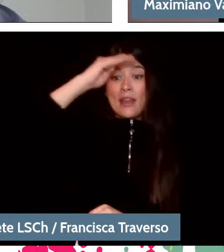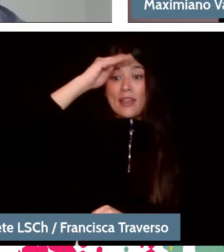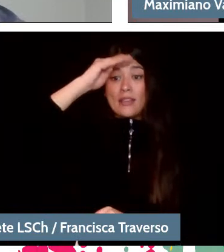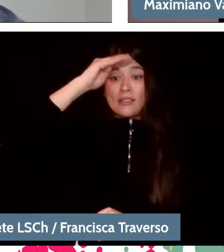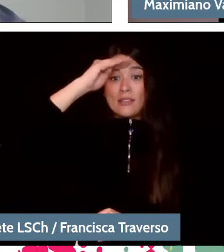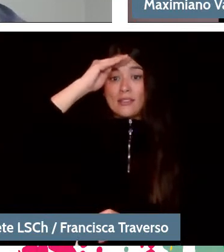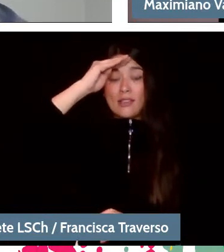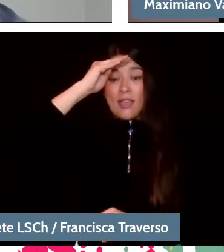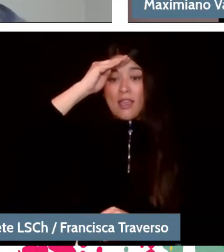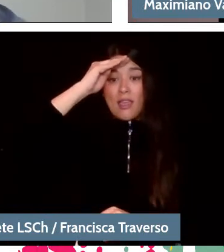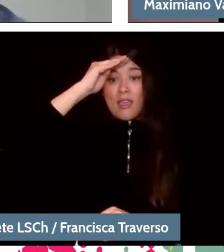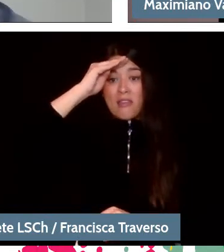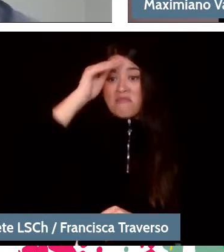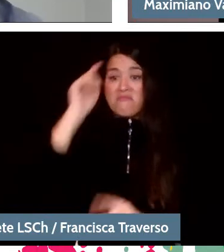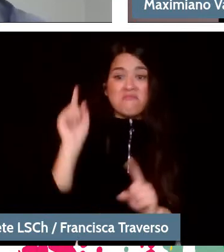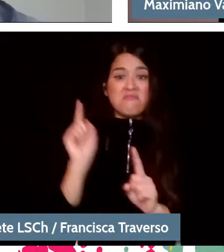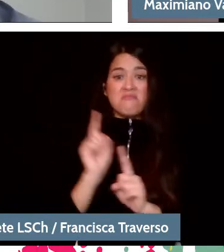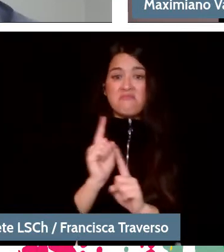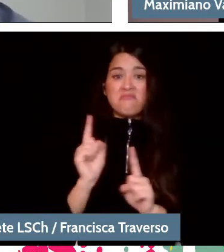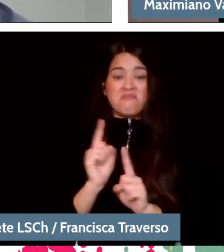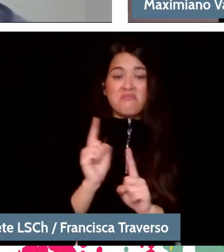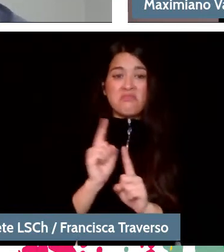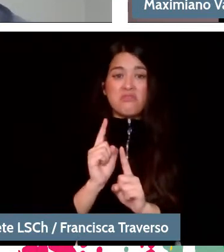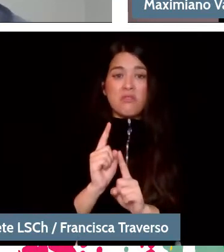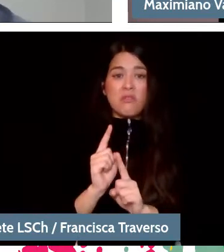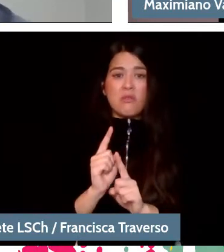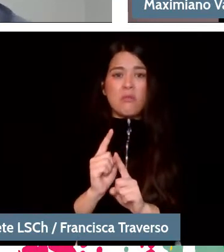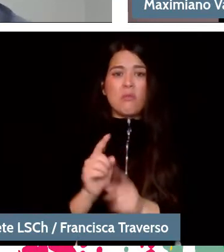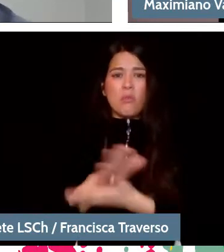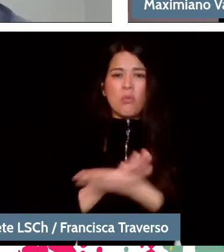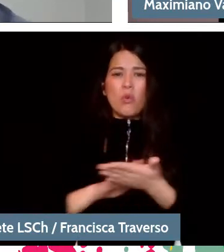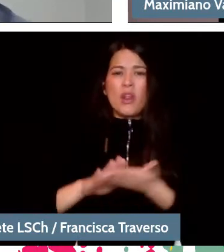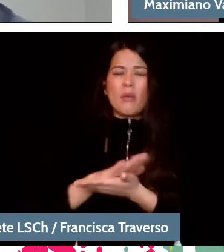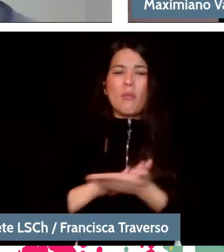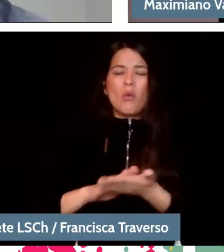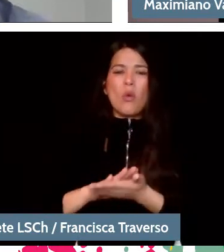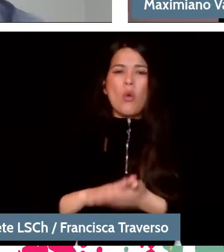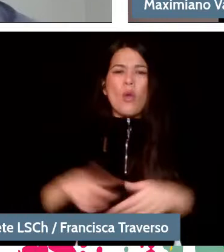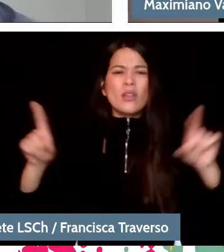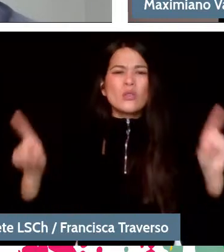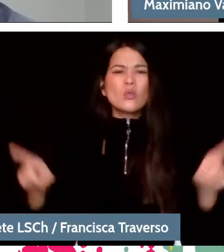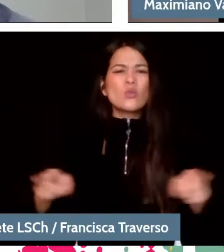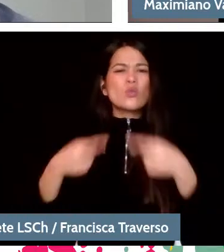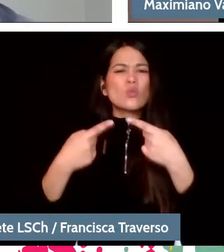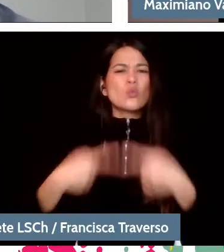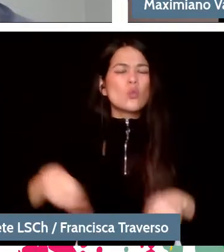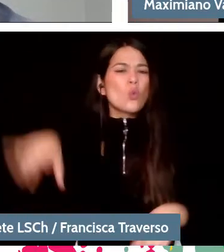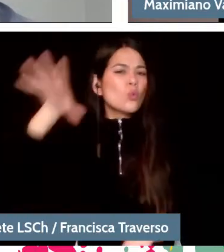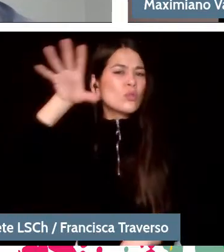This is a very typical experience of listening to a complete symphony, for example. They are not the most obvious cases like Beethoven's fifth symphony,